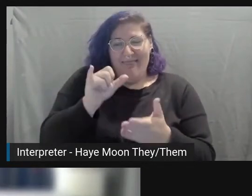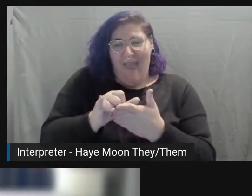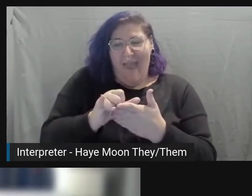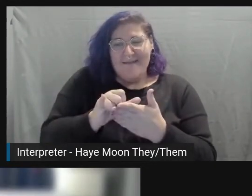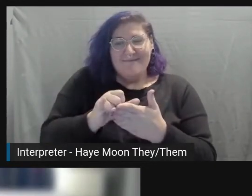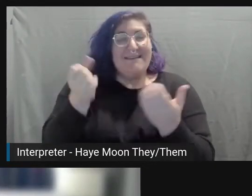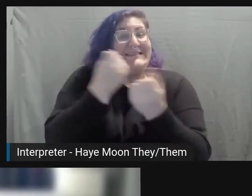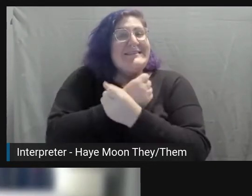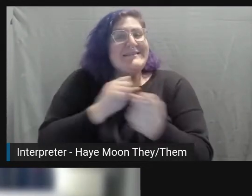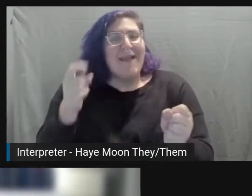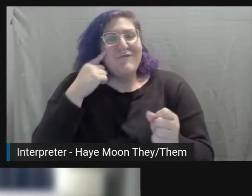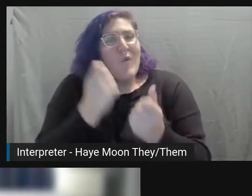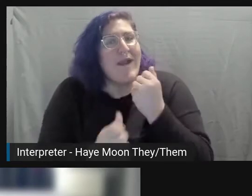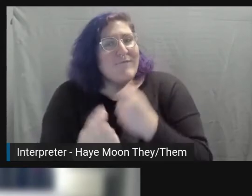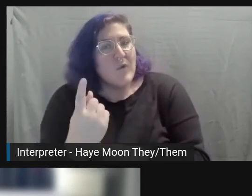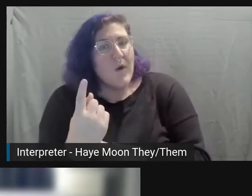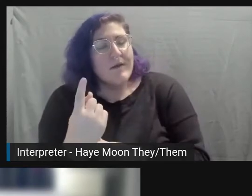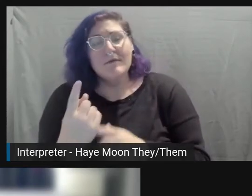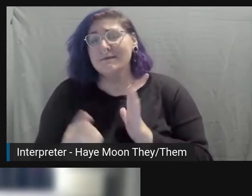sometimes you do have to get creative.